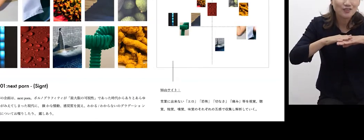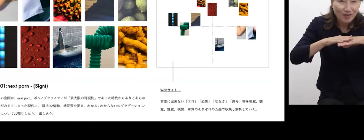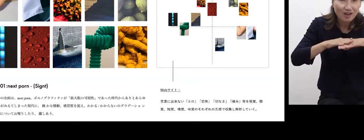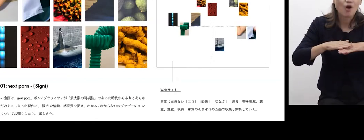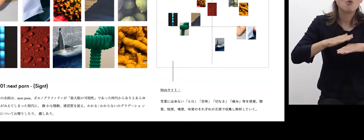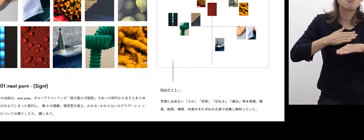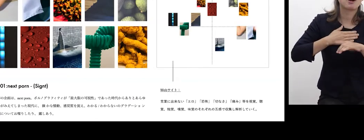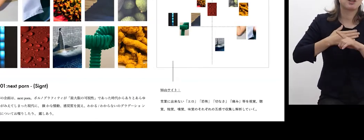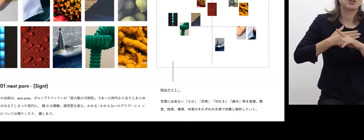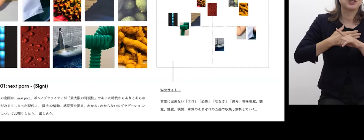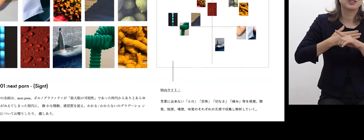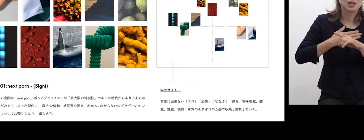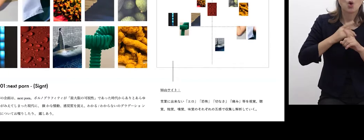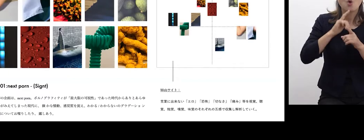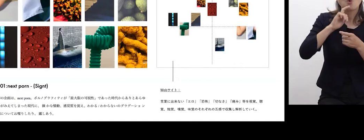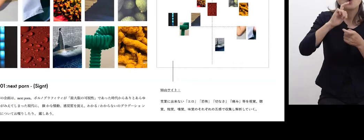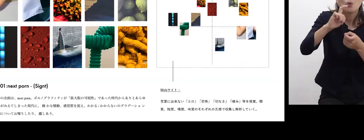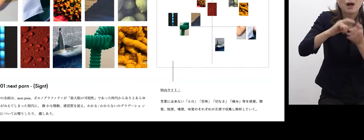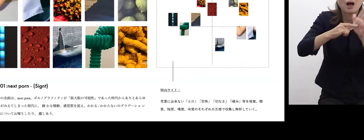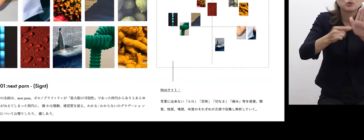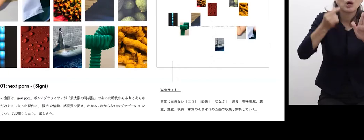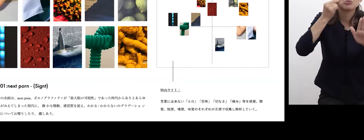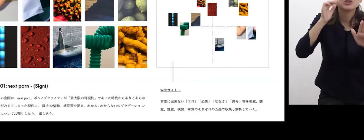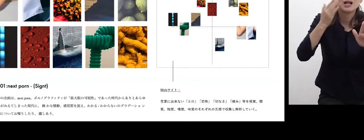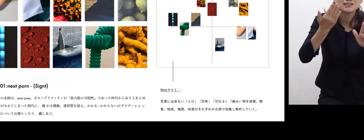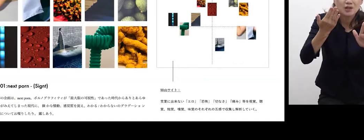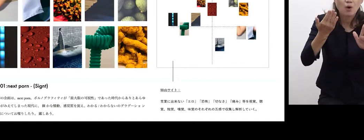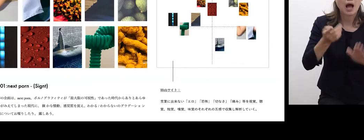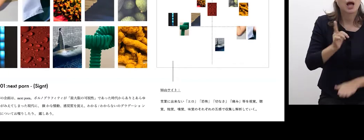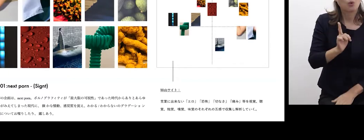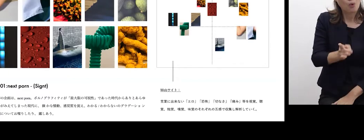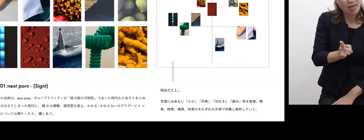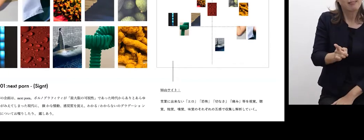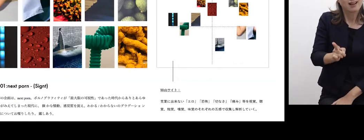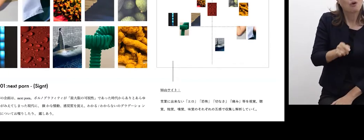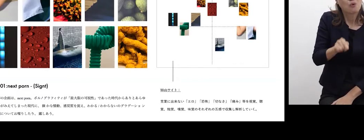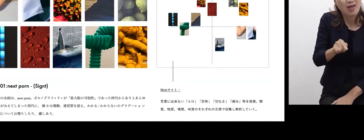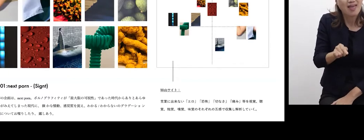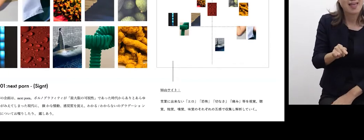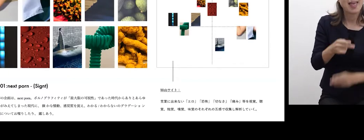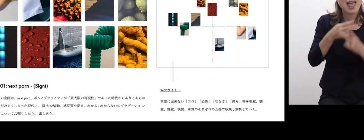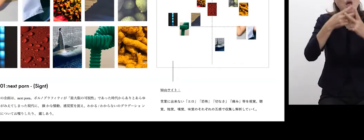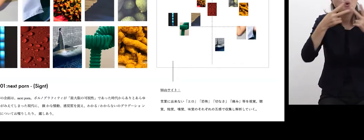or “something in and out of the shadow is erotic for me”,